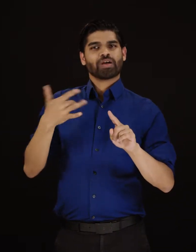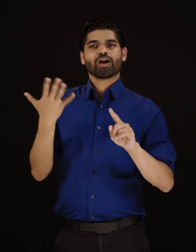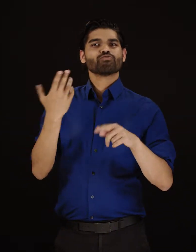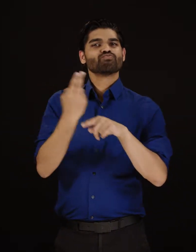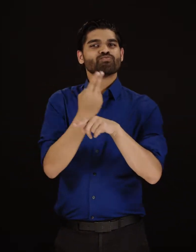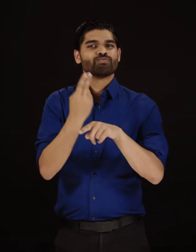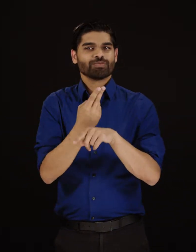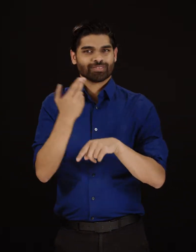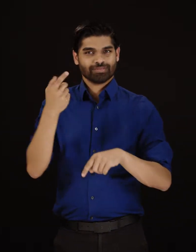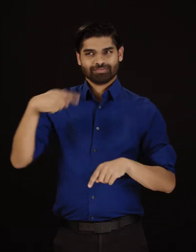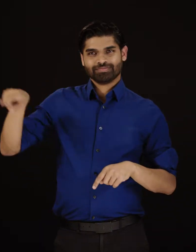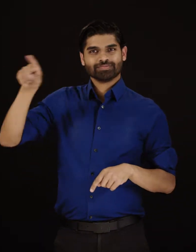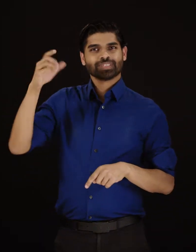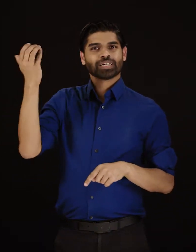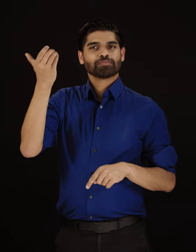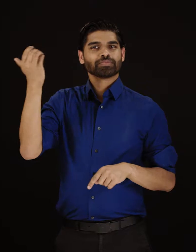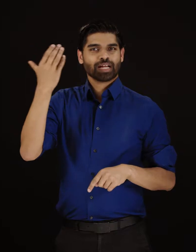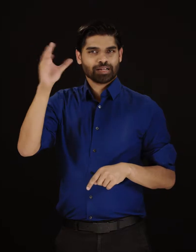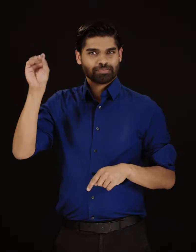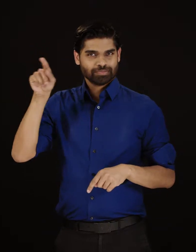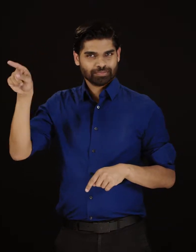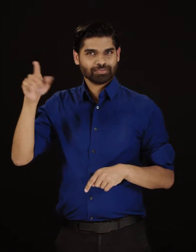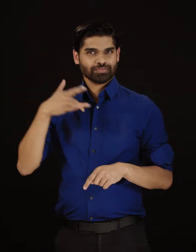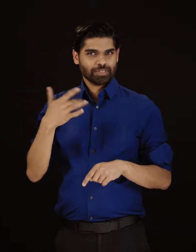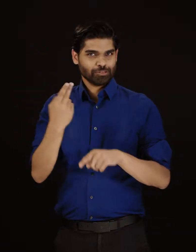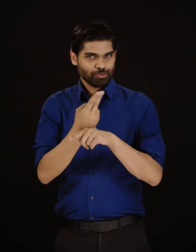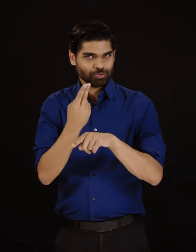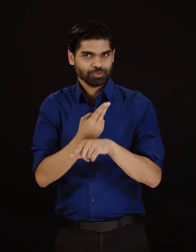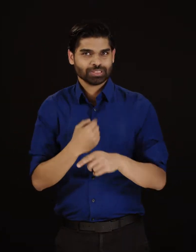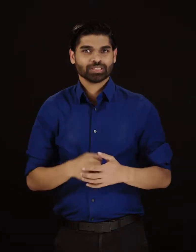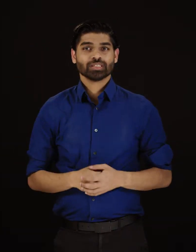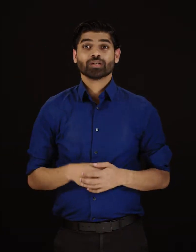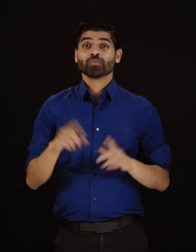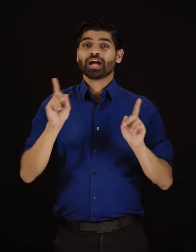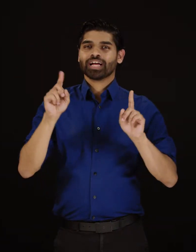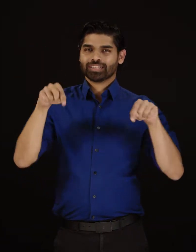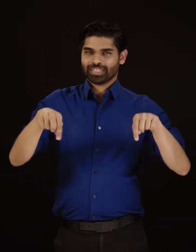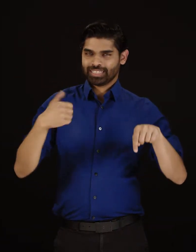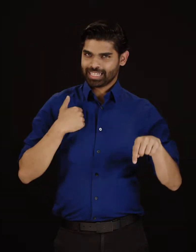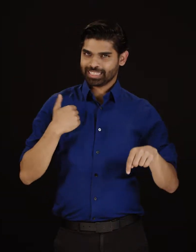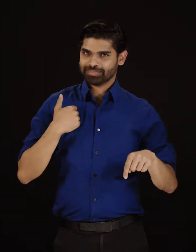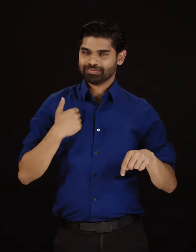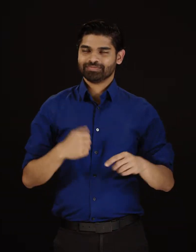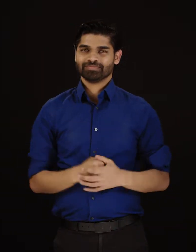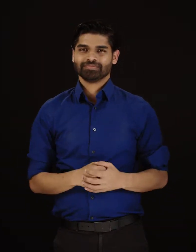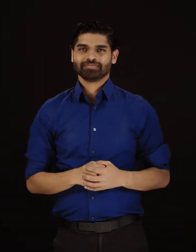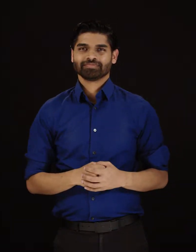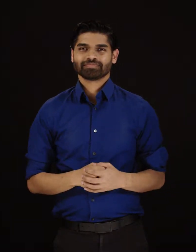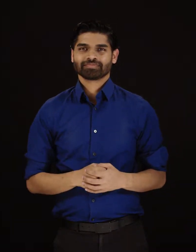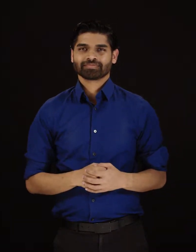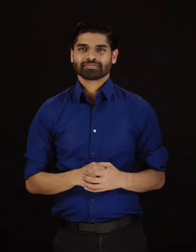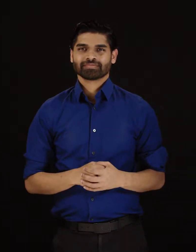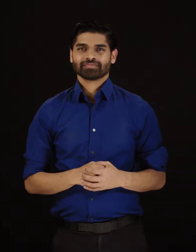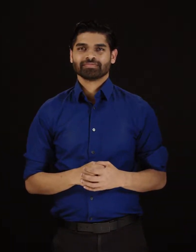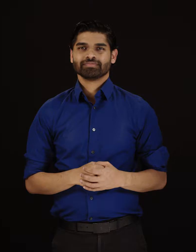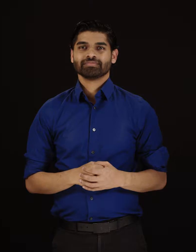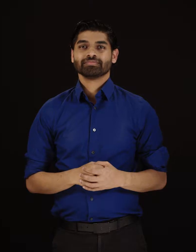included as part of a plan, or provided for a fee at the customer’s discretion, for example: Voicemail. The features and